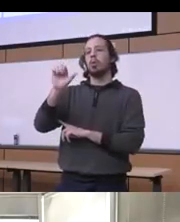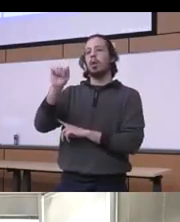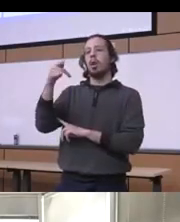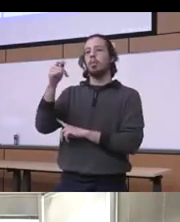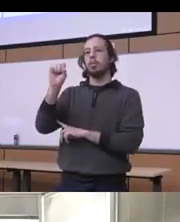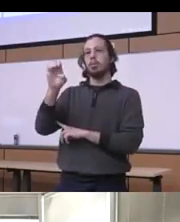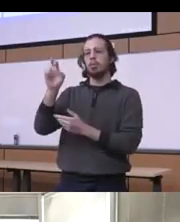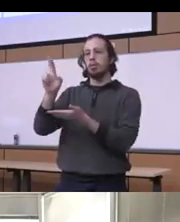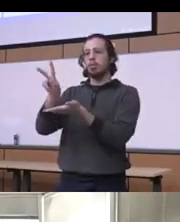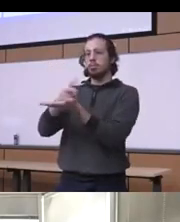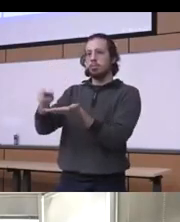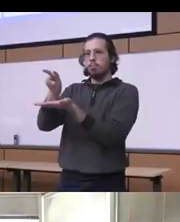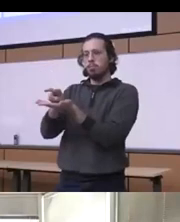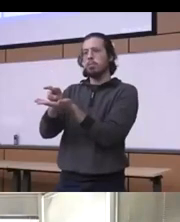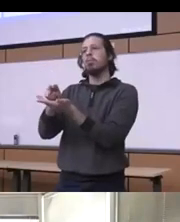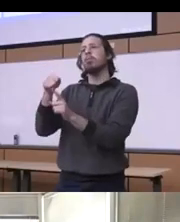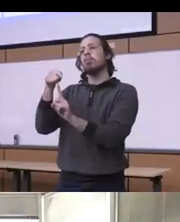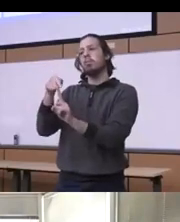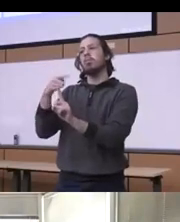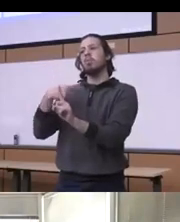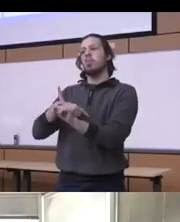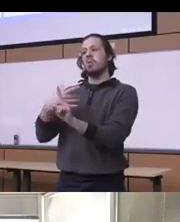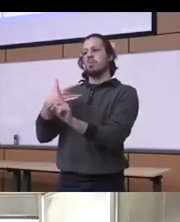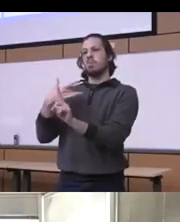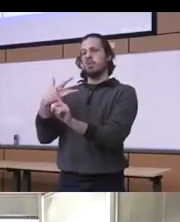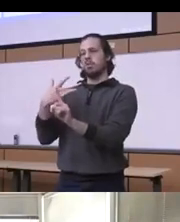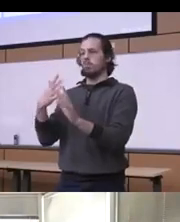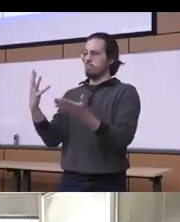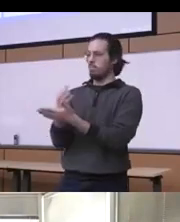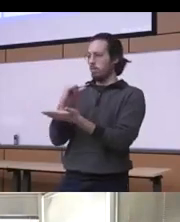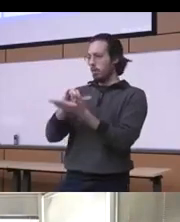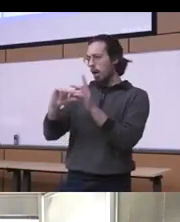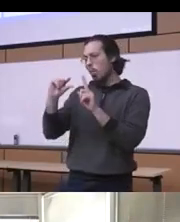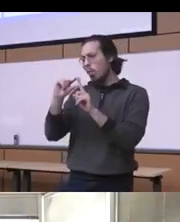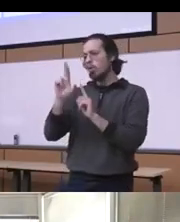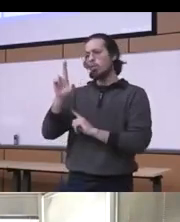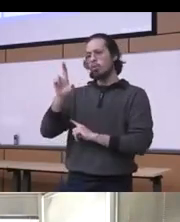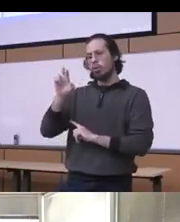a tendency to really kind of by by using the word relapse you know we're basically in fact accusing